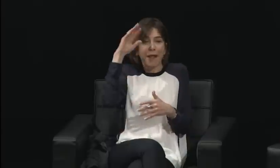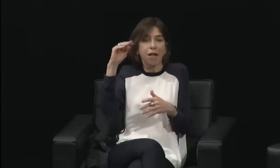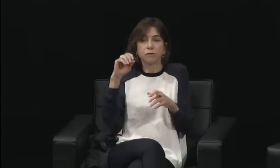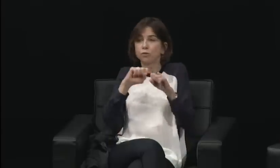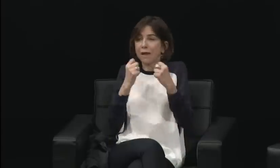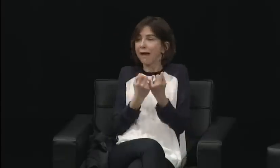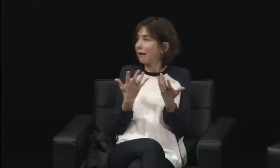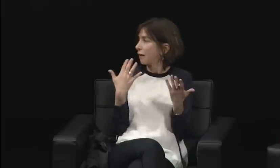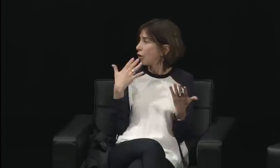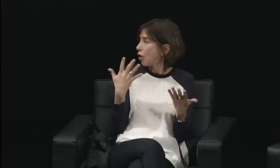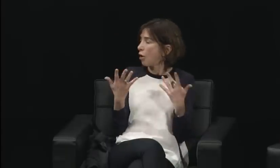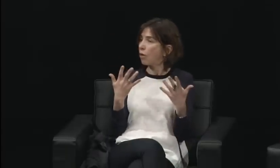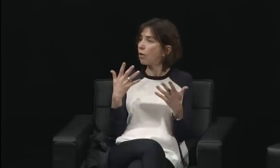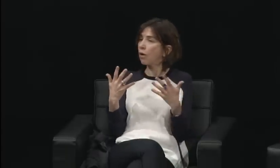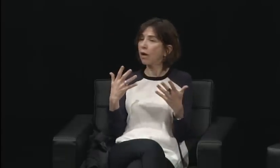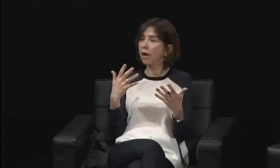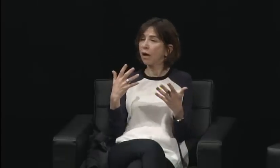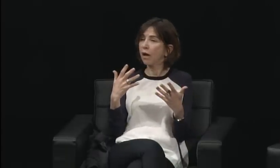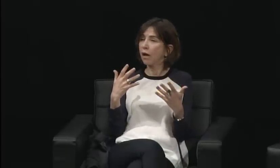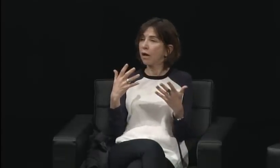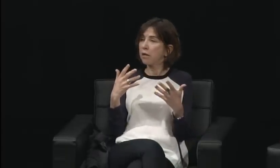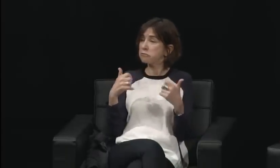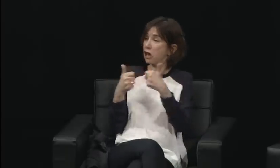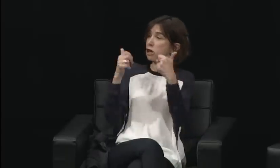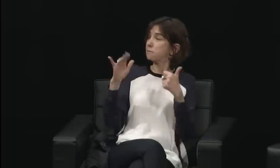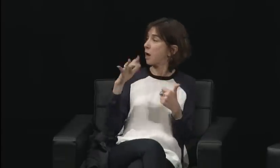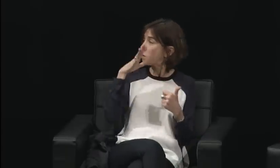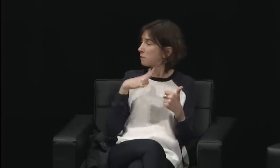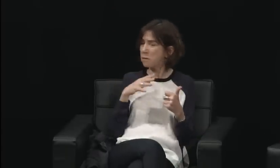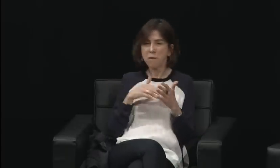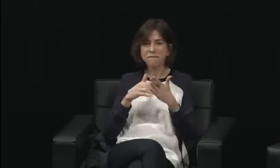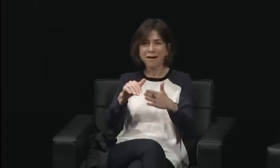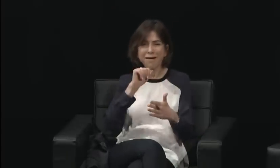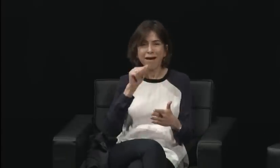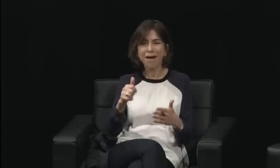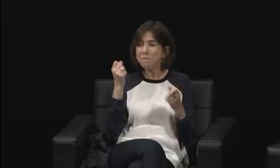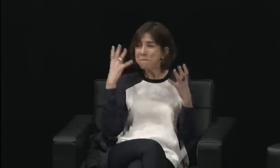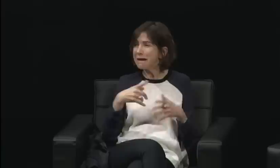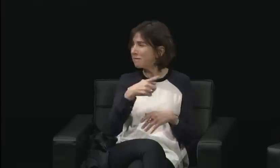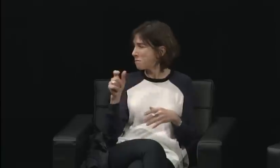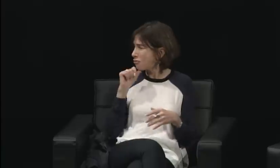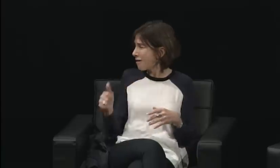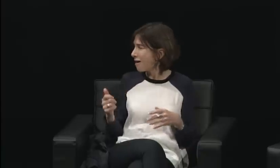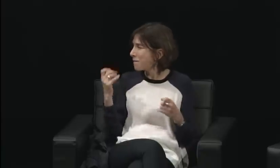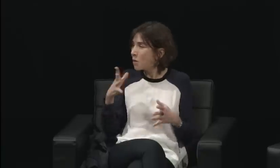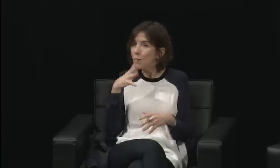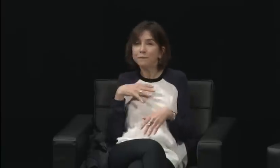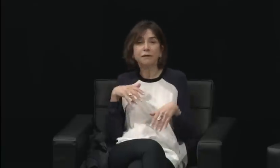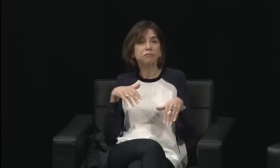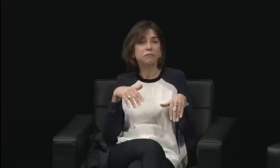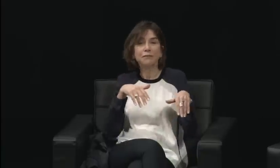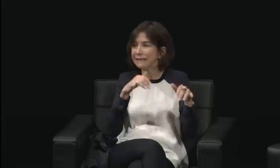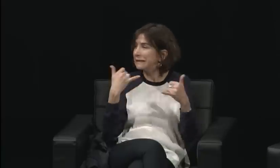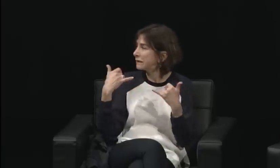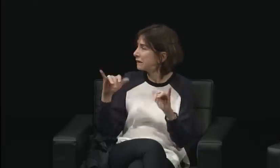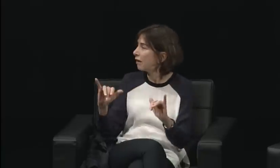I mean, there's a huge pay gap. There's a disparity between what men and women earn. It's huge.